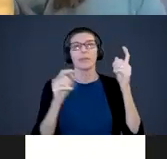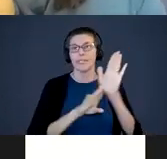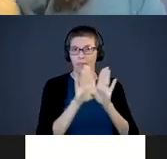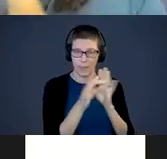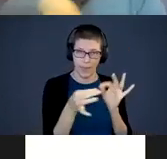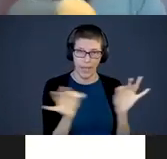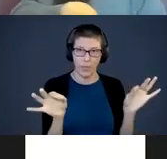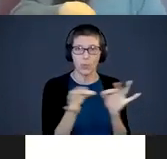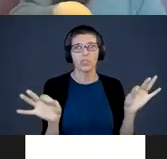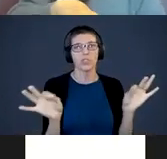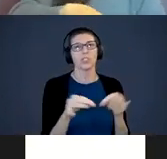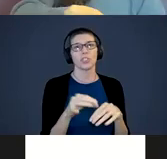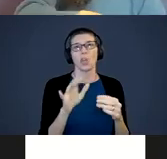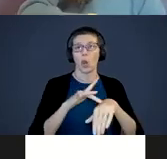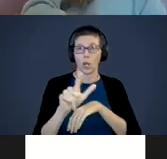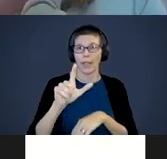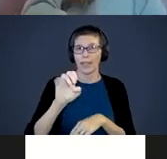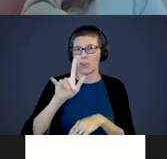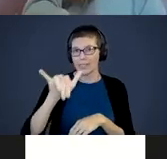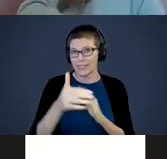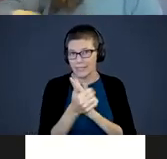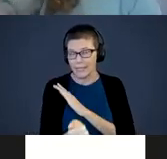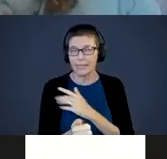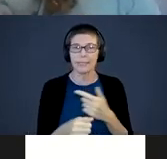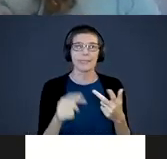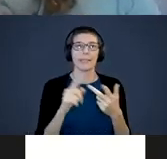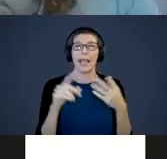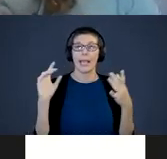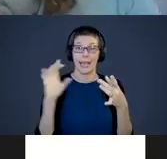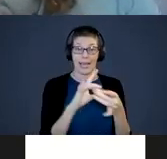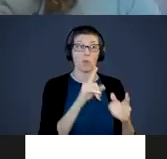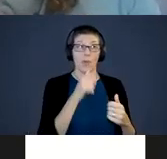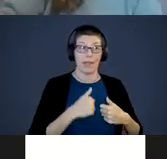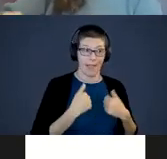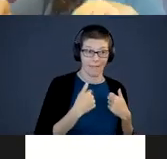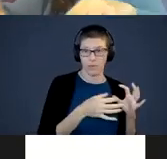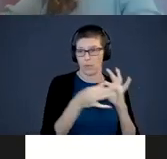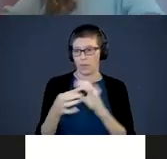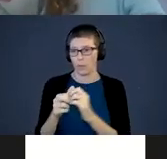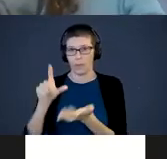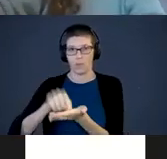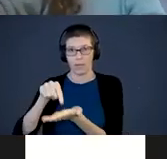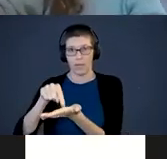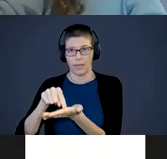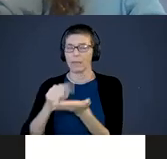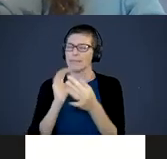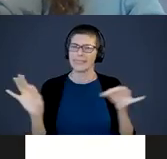early literacy skills, connecting real life to what is in print - very essential and lots of fun.